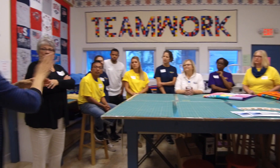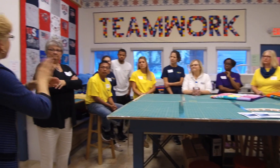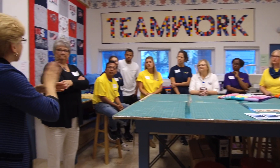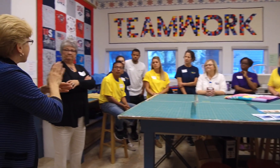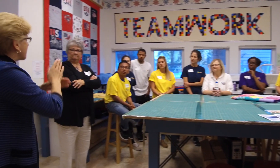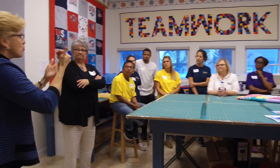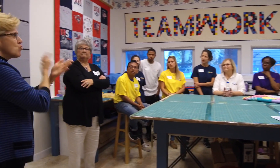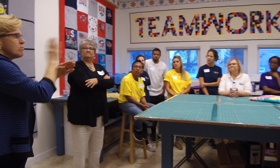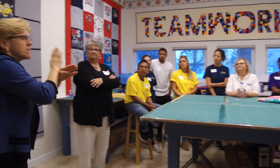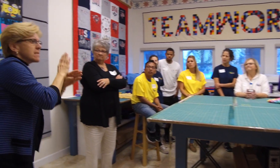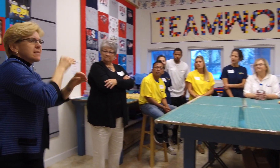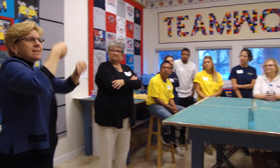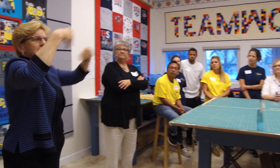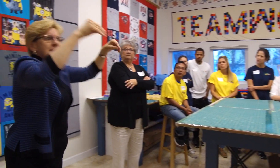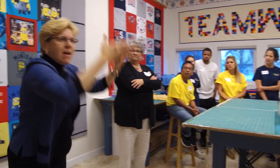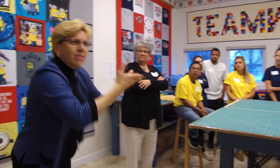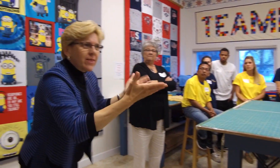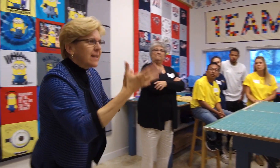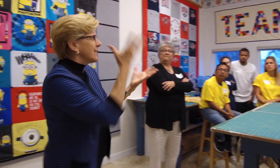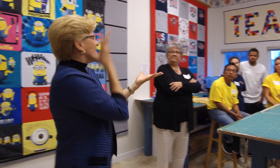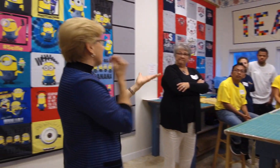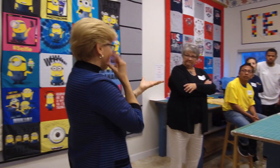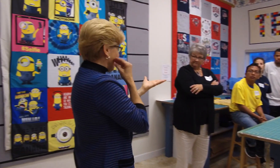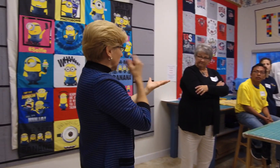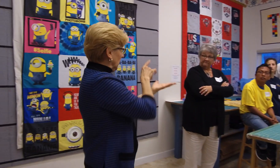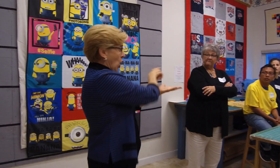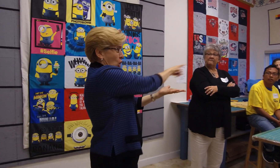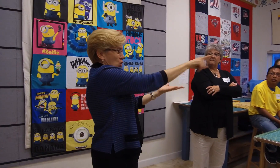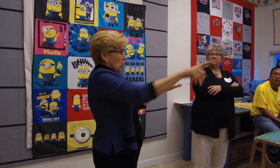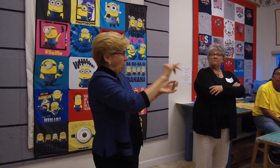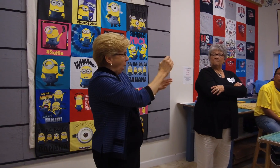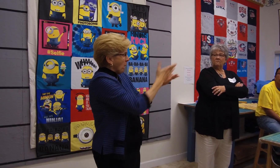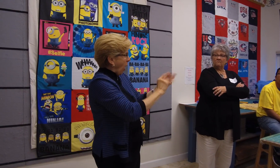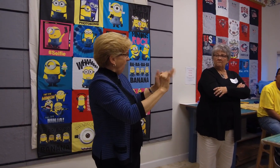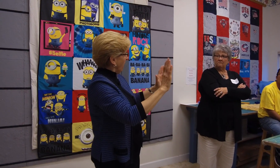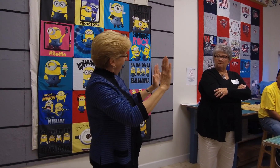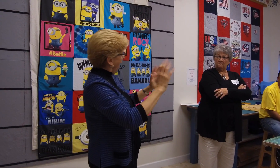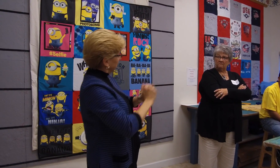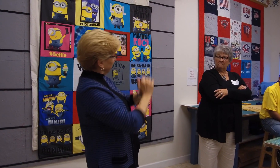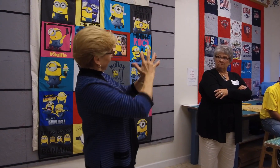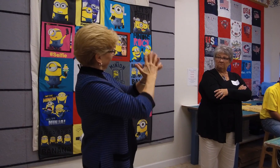Managing a business, selling things, and experiencing things.... You all are part of the business enterprise experience.